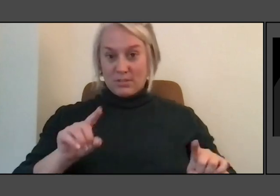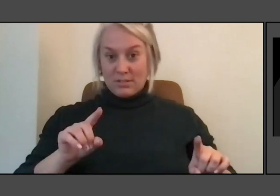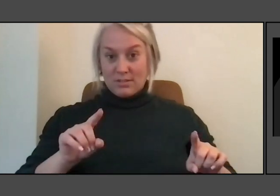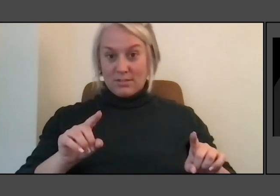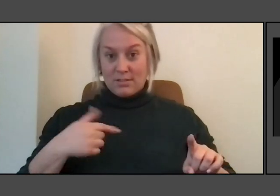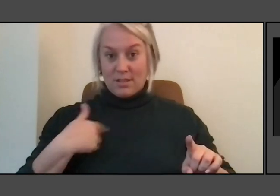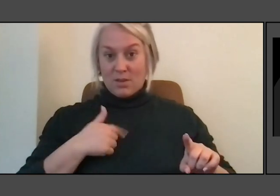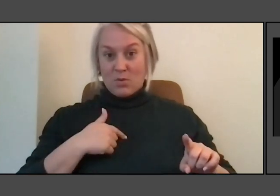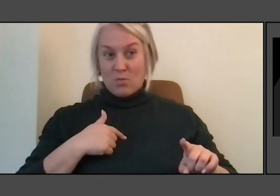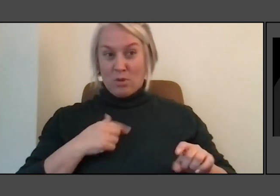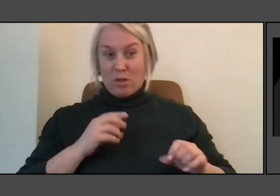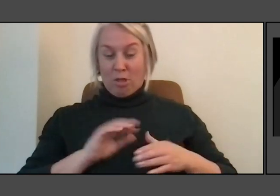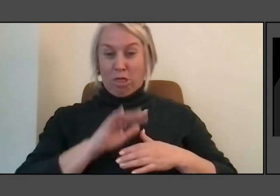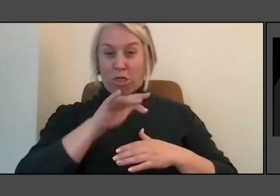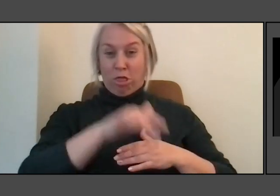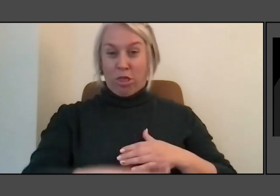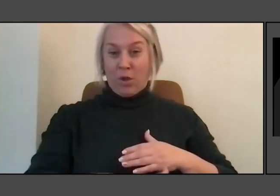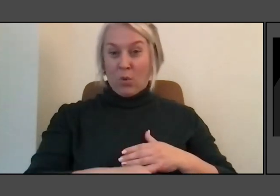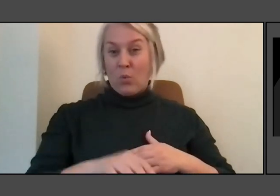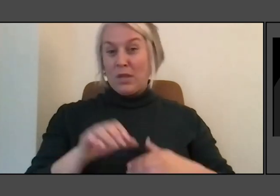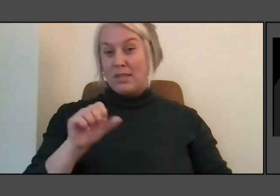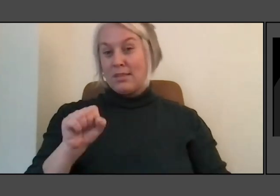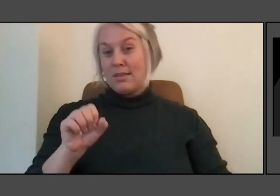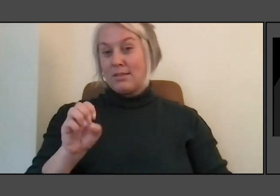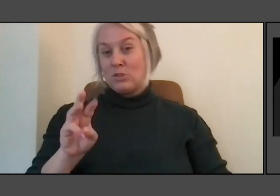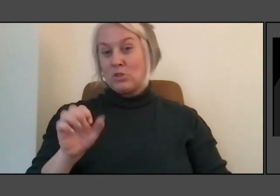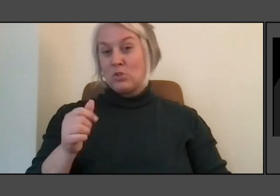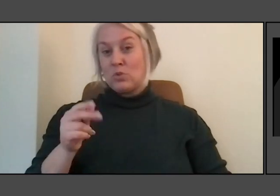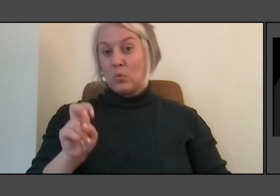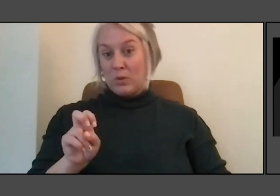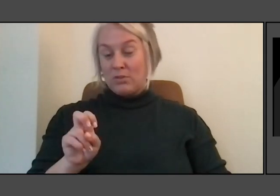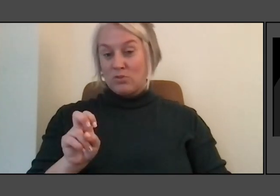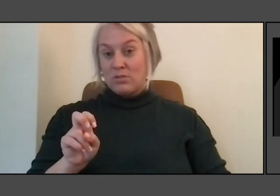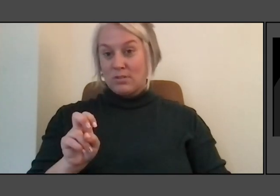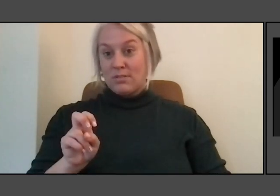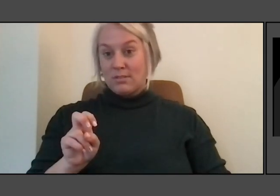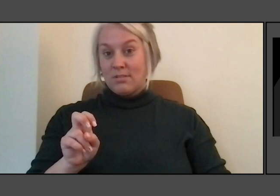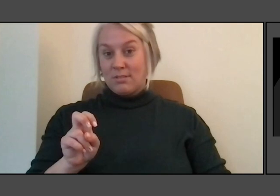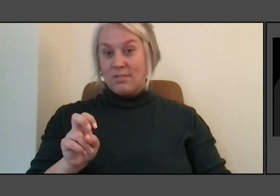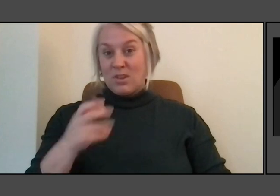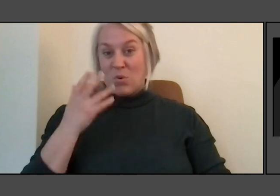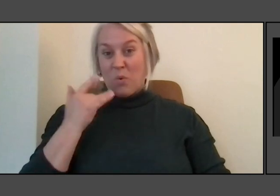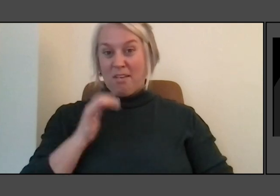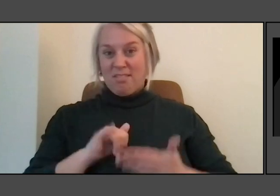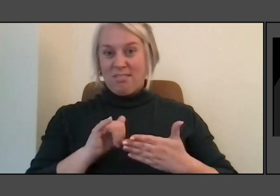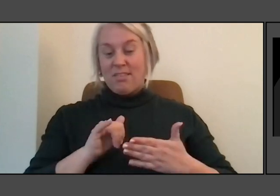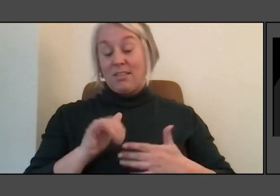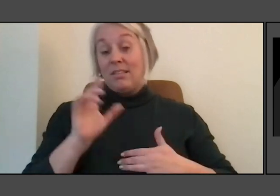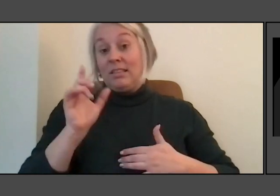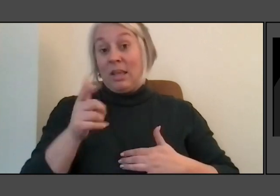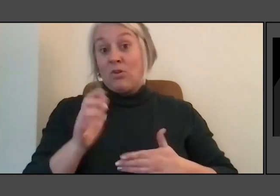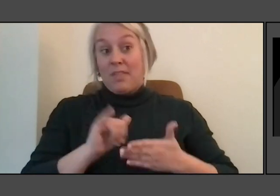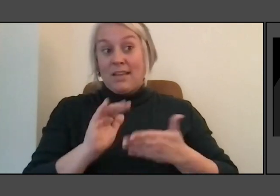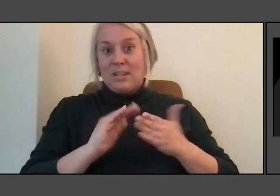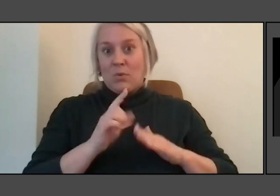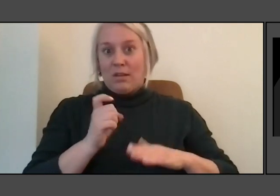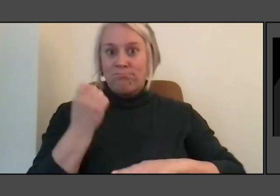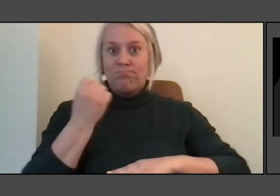they had to shut down parliament because the Thames was the big stink. And then, you know, with industrial pollution we begin to become very aware.